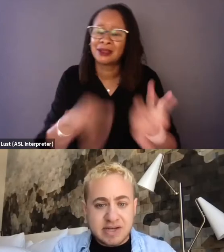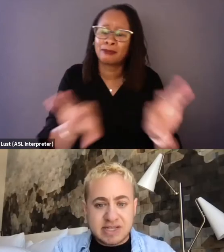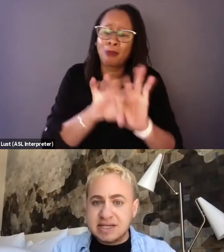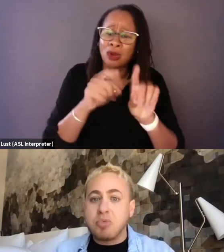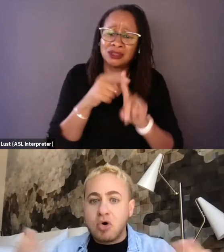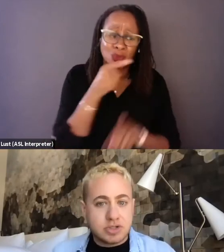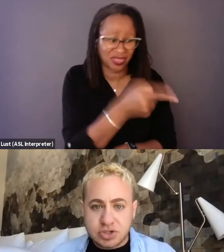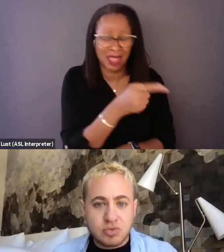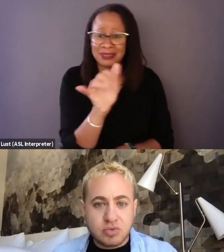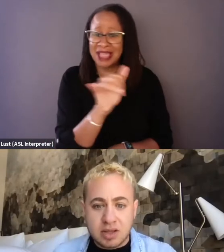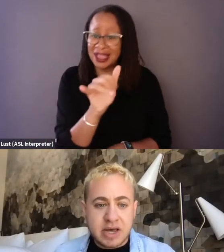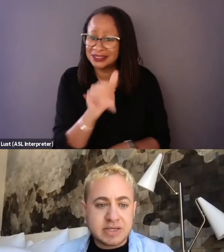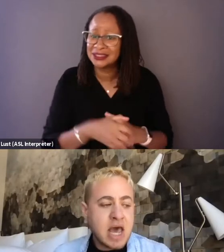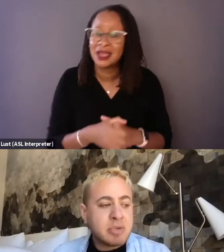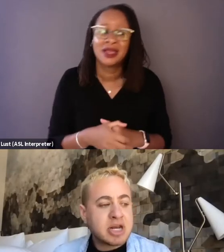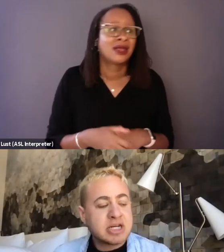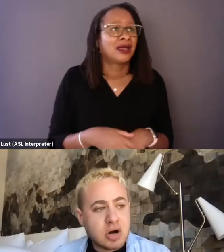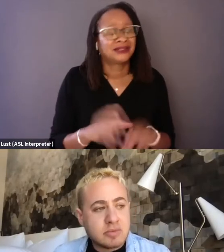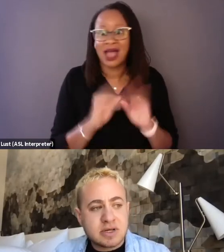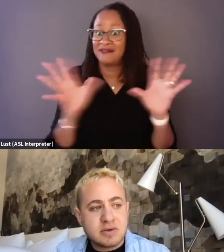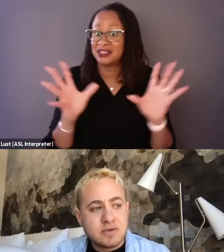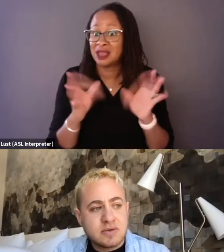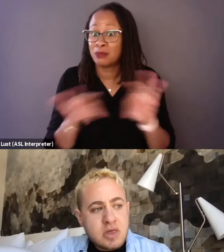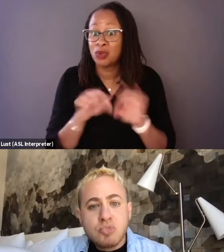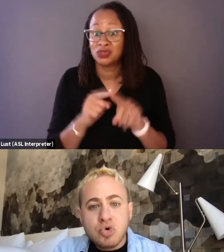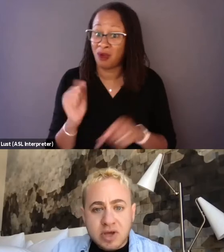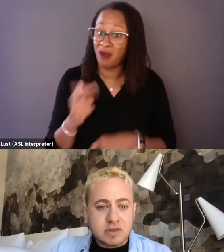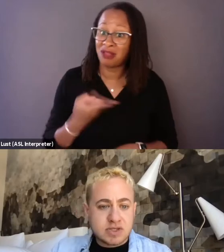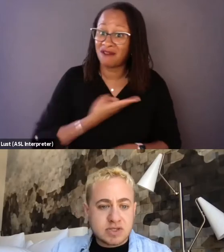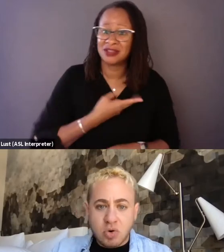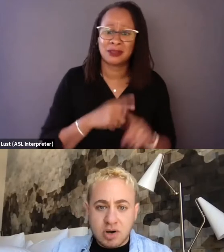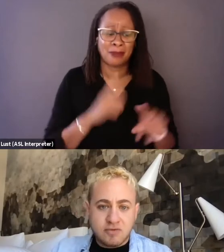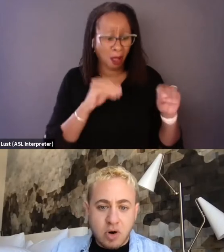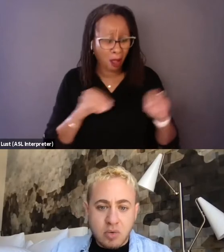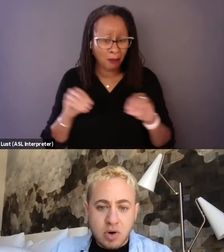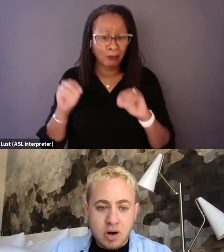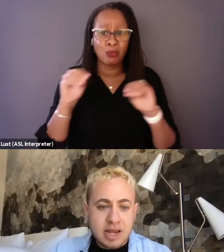obviously it's important to all of us, but in terms of moving the story forward,